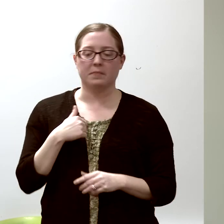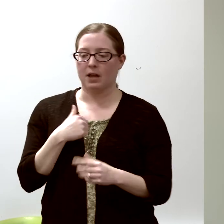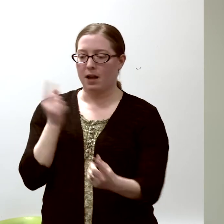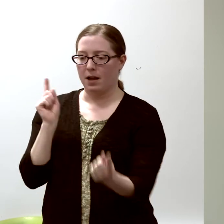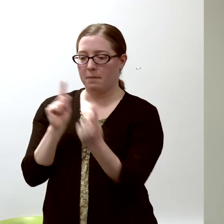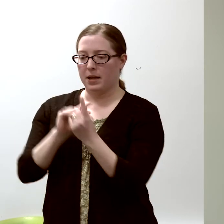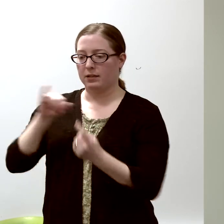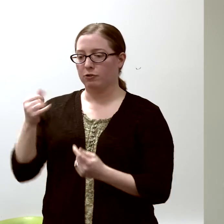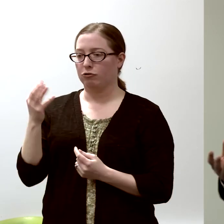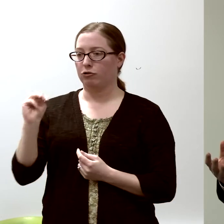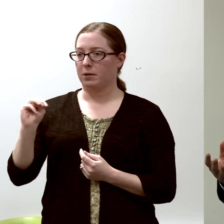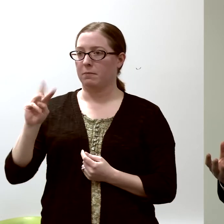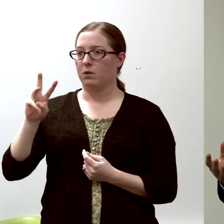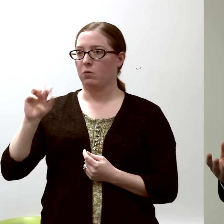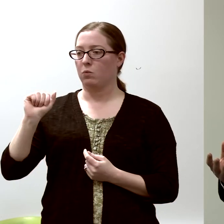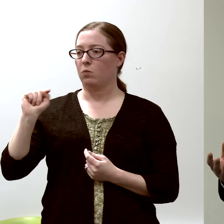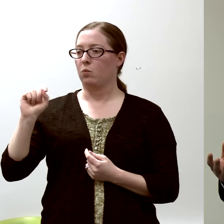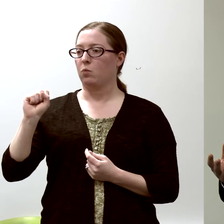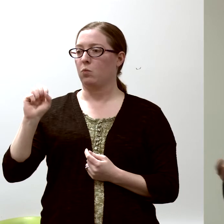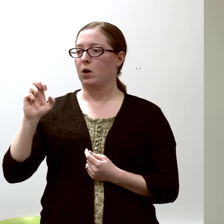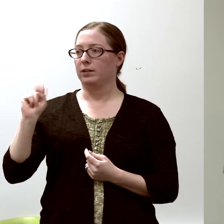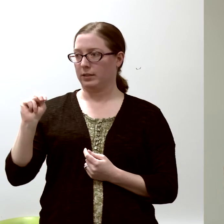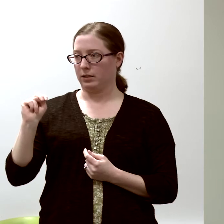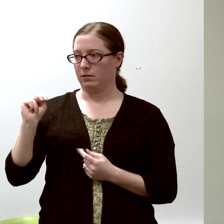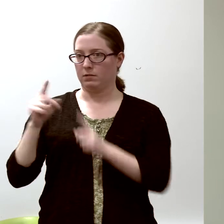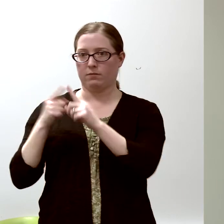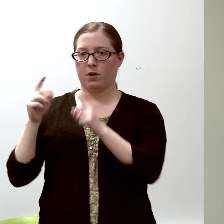I met Jim Watson of Watson and Crick...